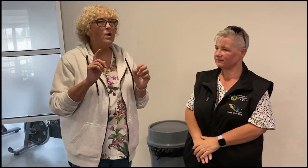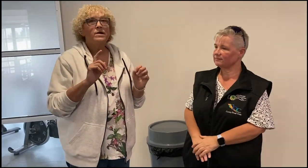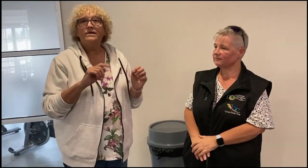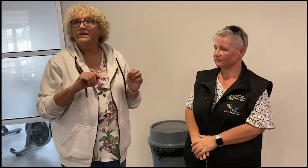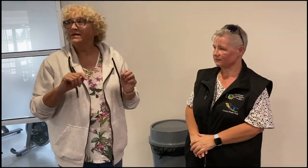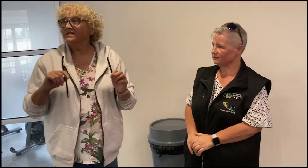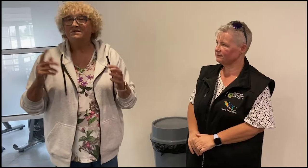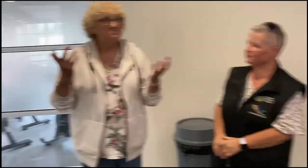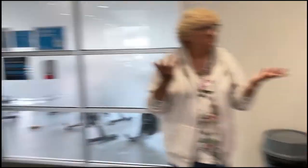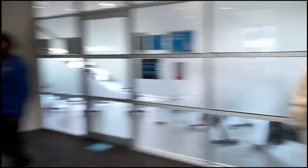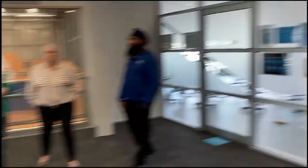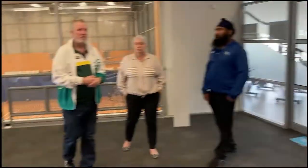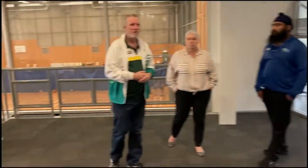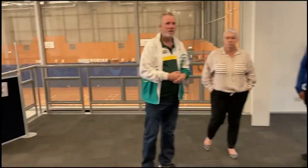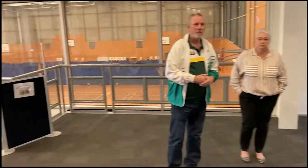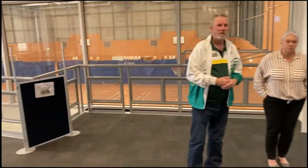...and so on.